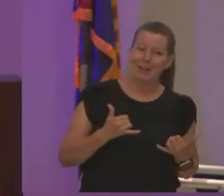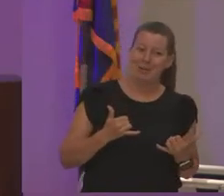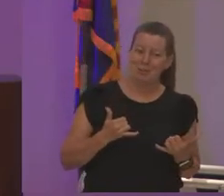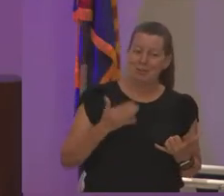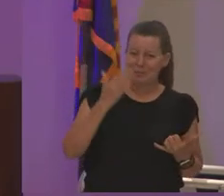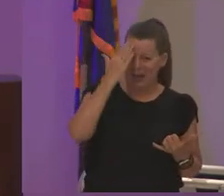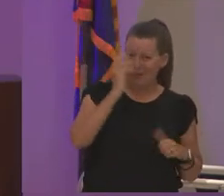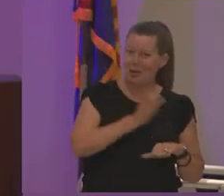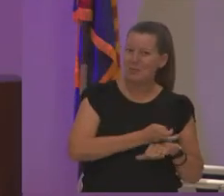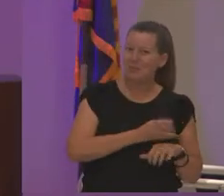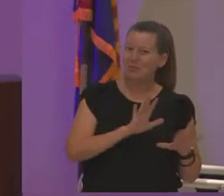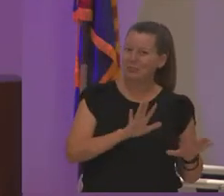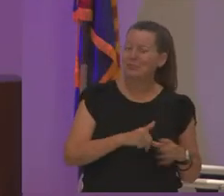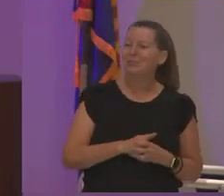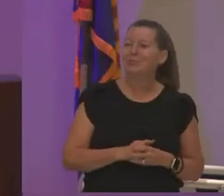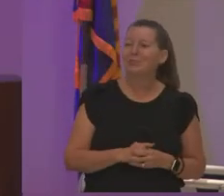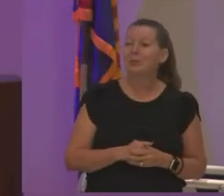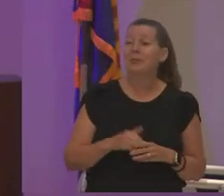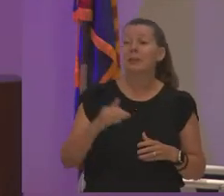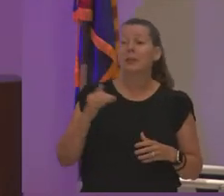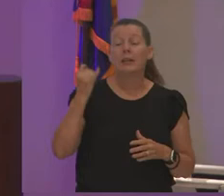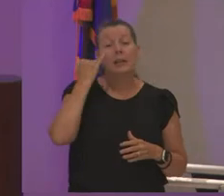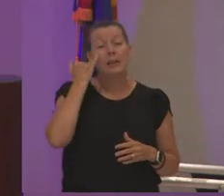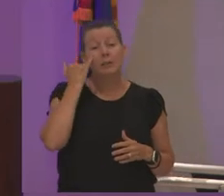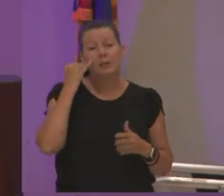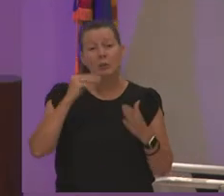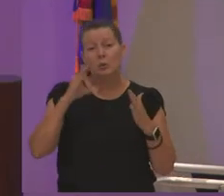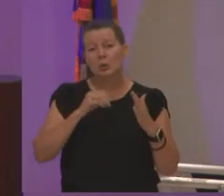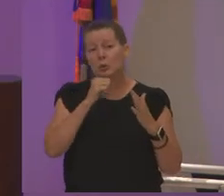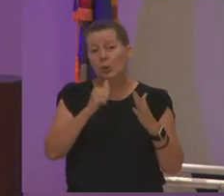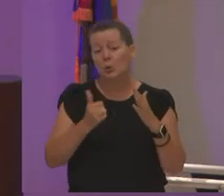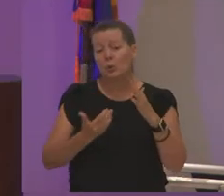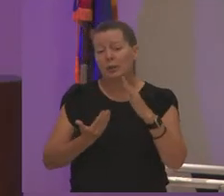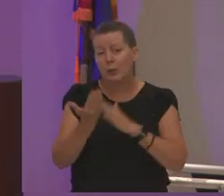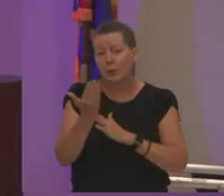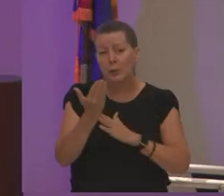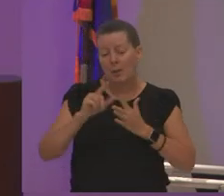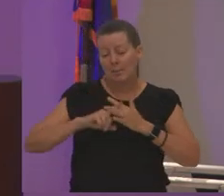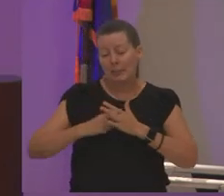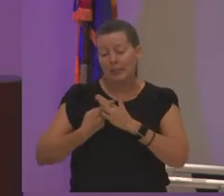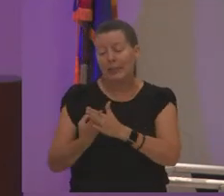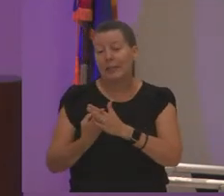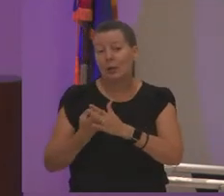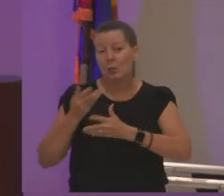not today but if they don't get through the beginnings of the enrollment